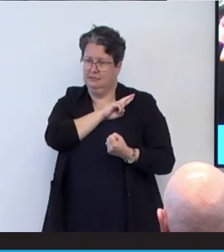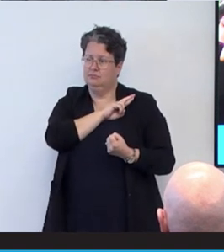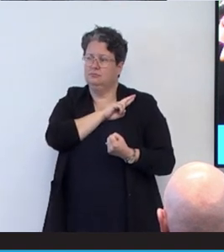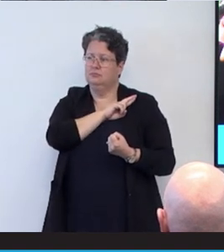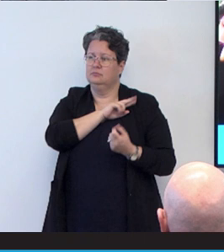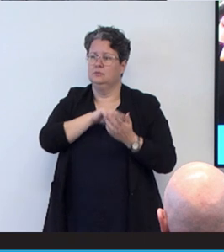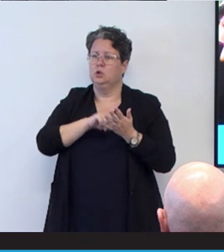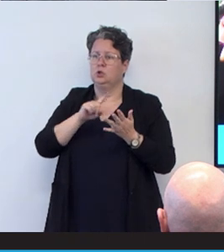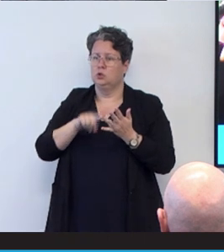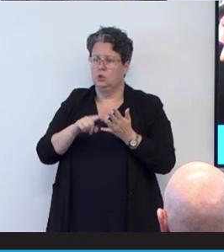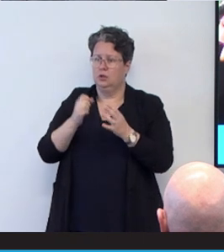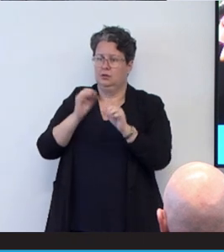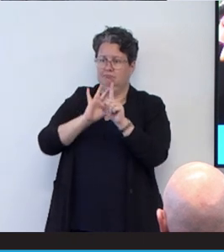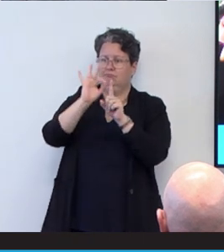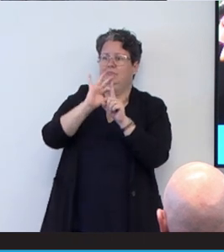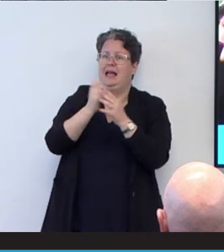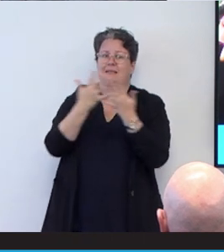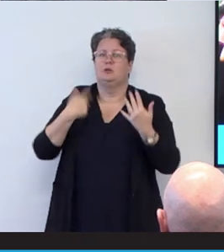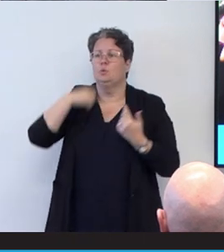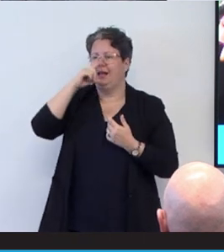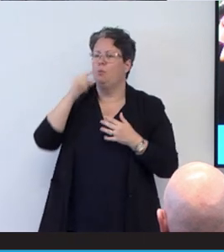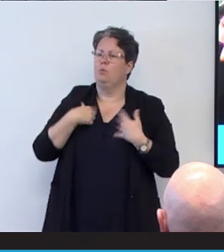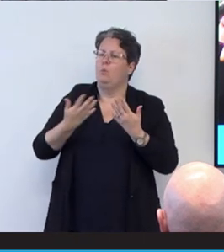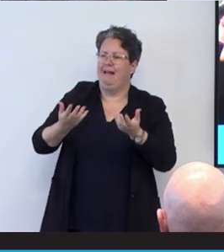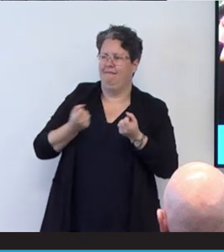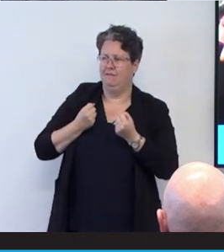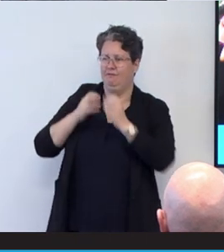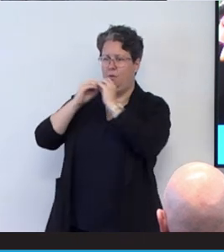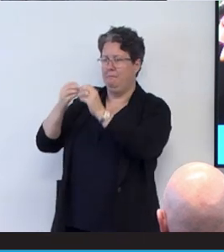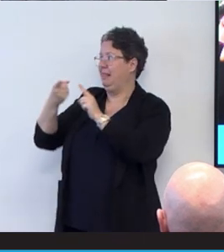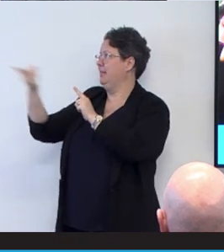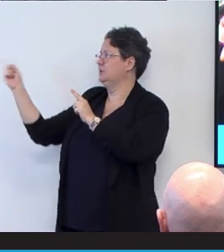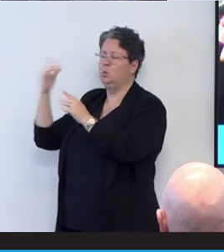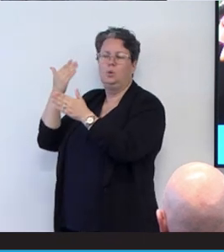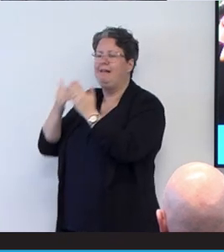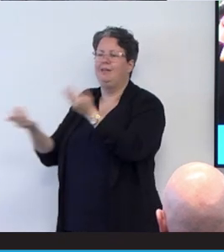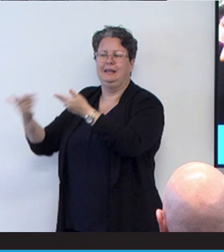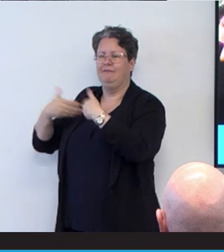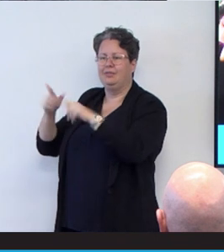as we can with what we've got for billions of people that will never have that opportunity.